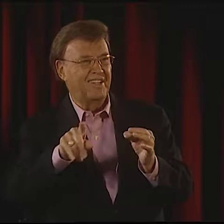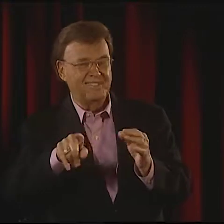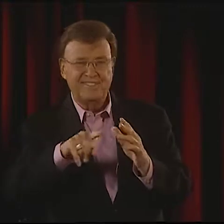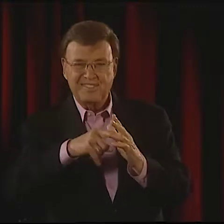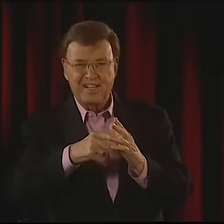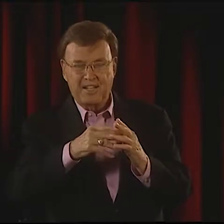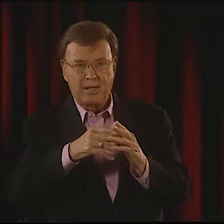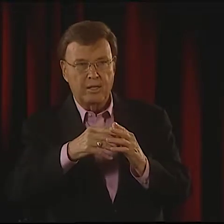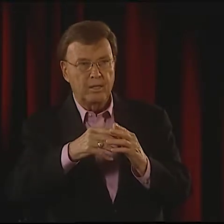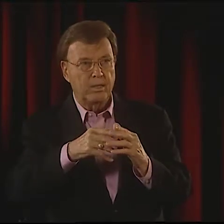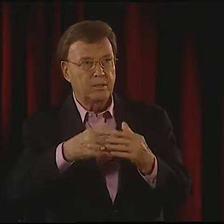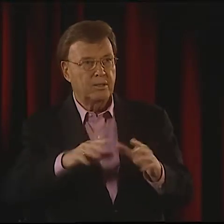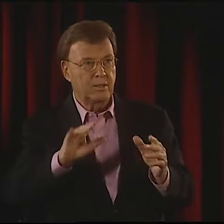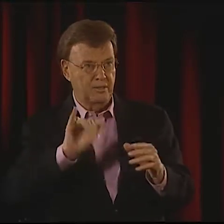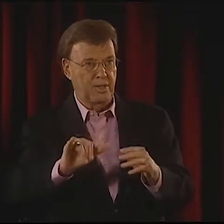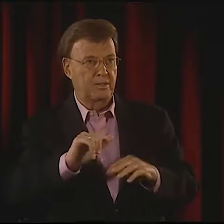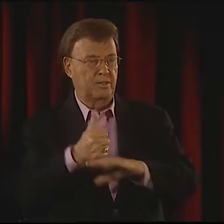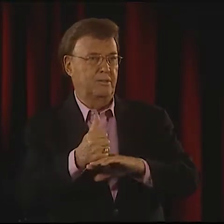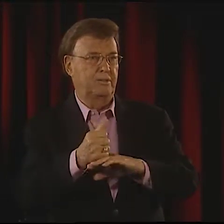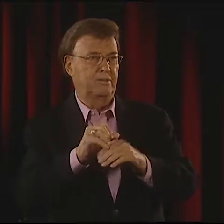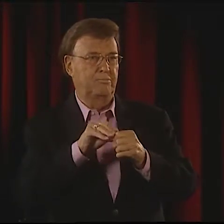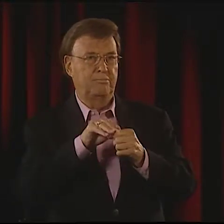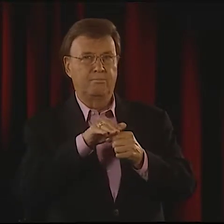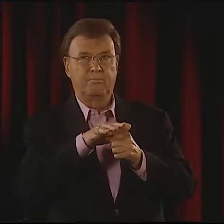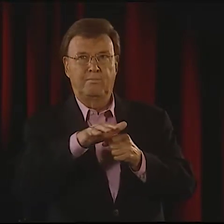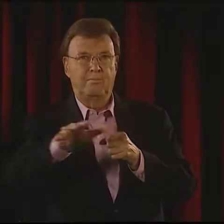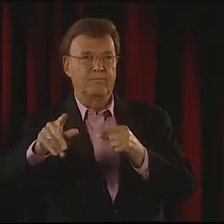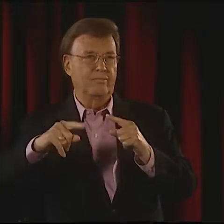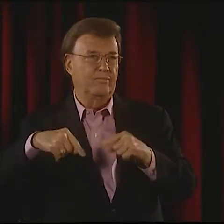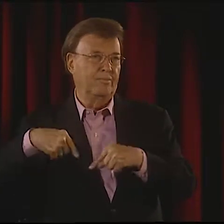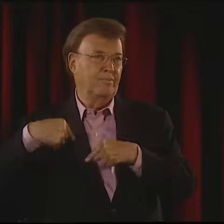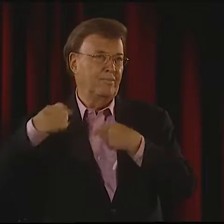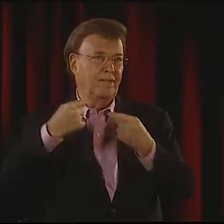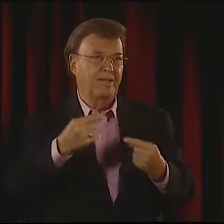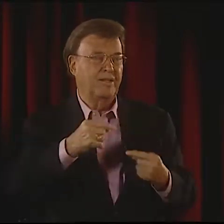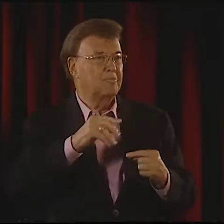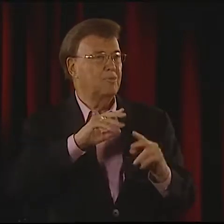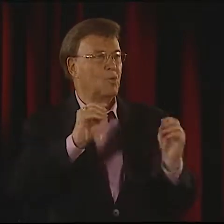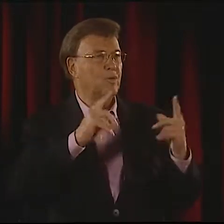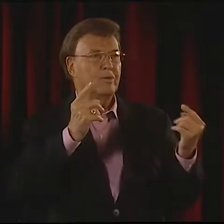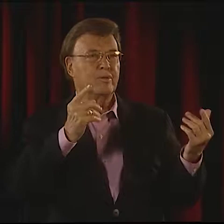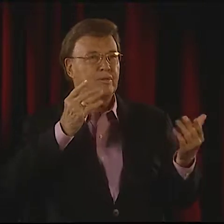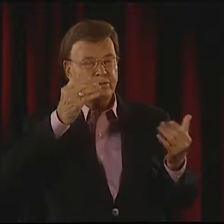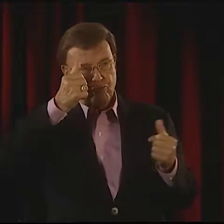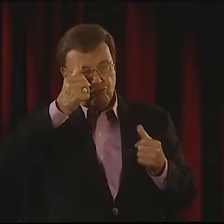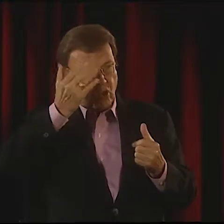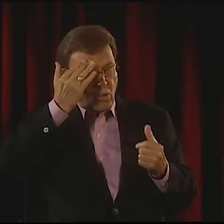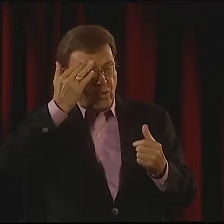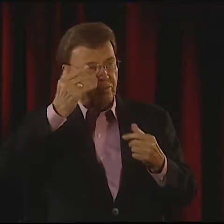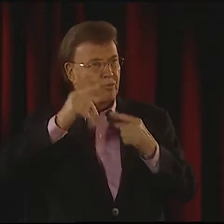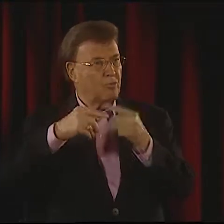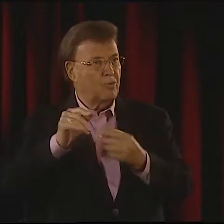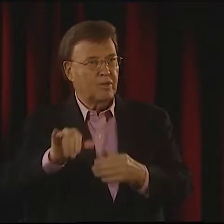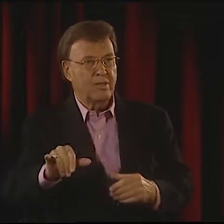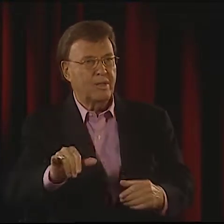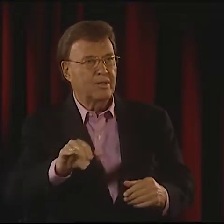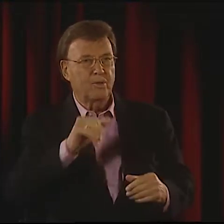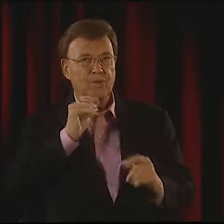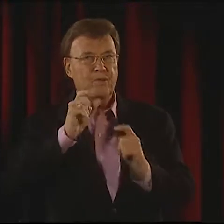AND THAT STARTED A TREND THAT CONTINUES TILL THIS DAY. NOBODY HAD REALLY PLAYED WITH THAT BEFORE,